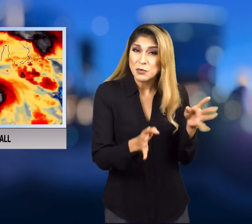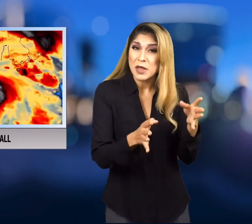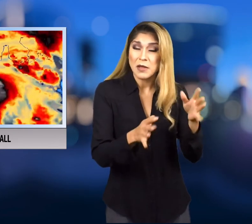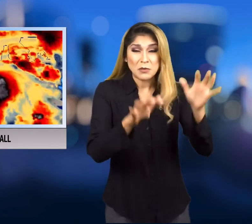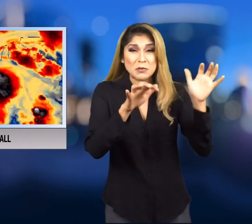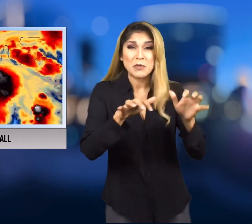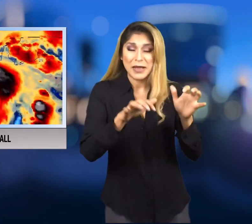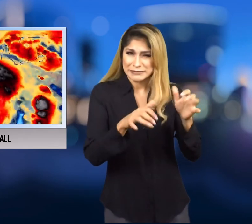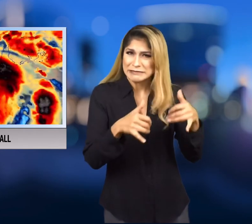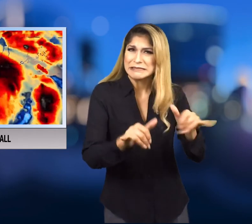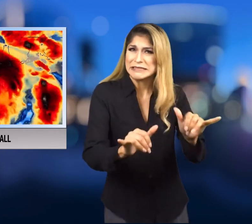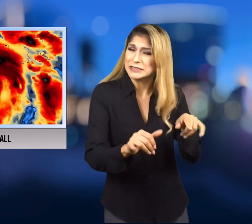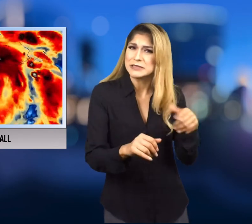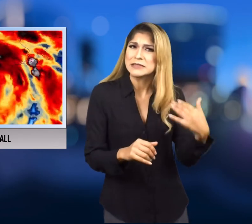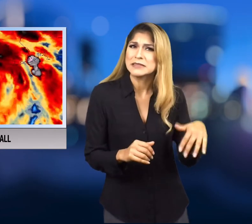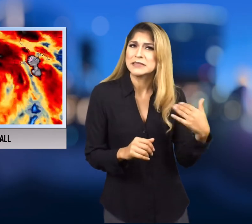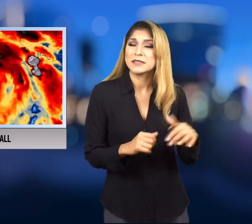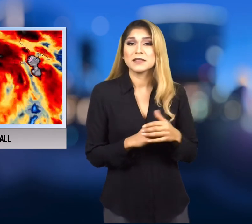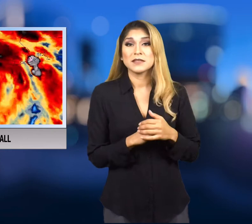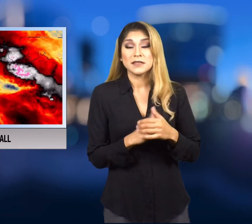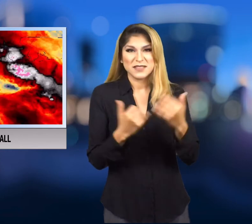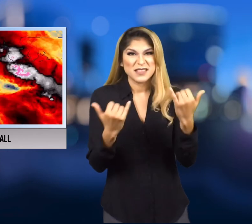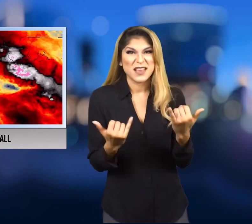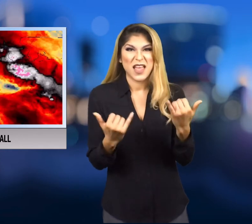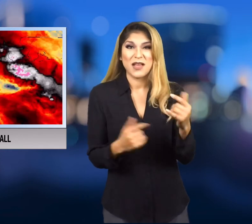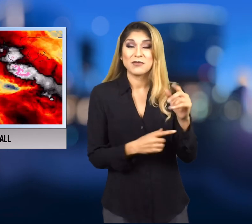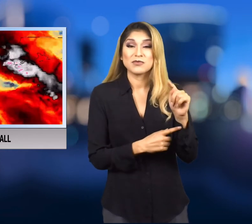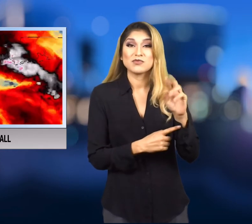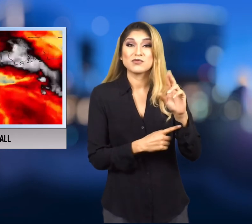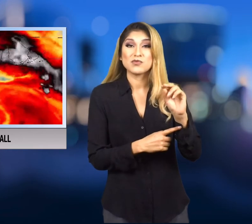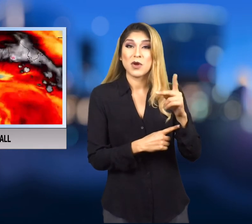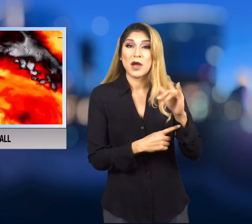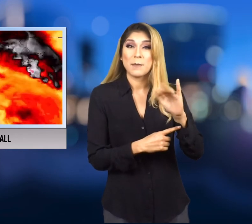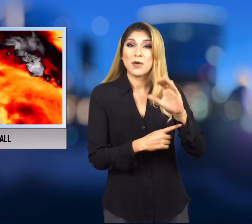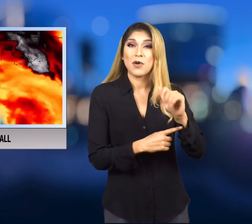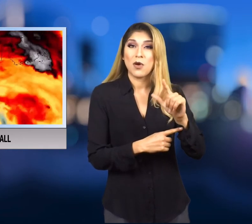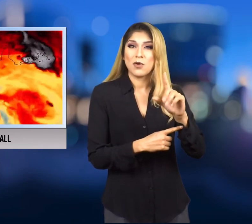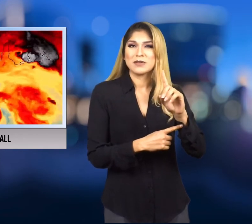There was heavy rain associated with it. Now it is a tropical